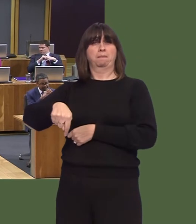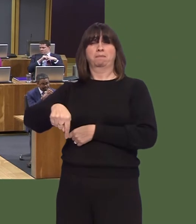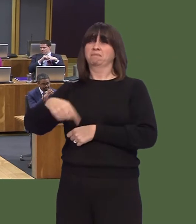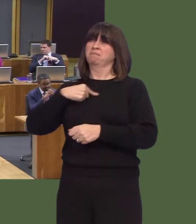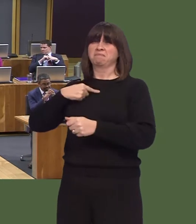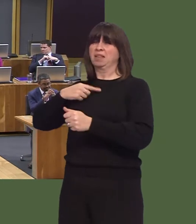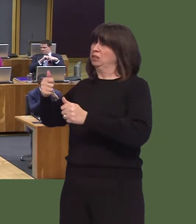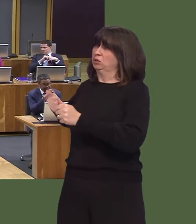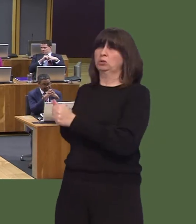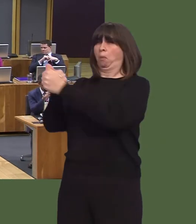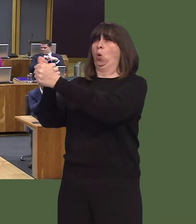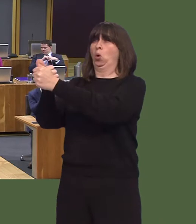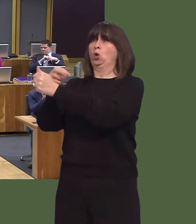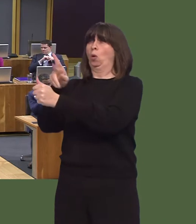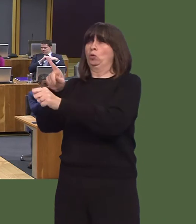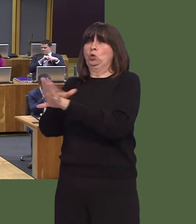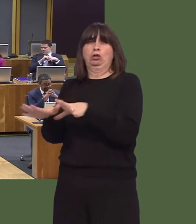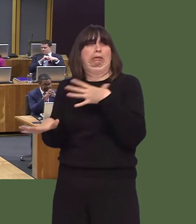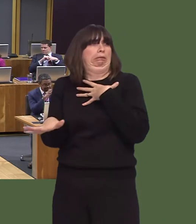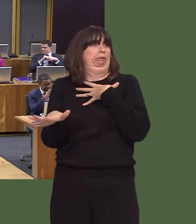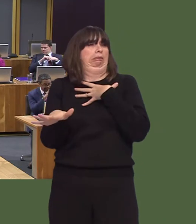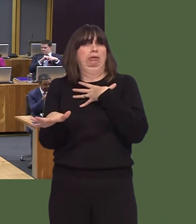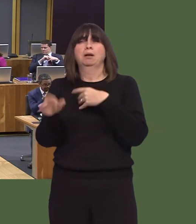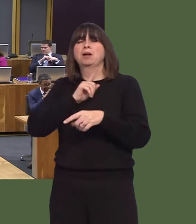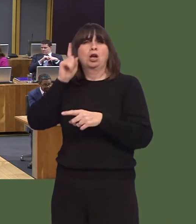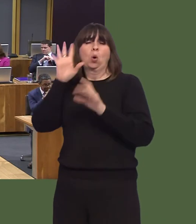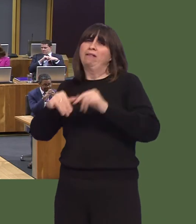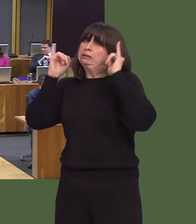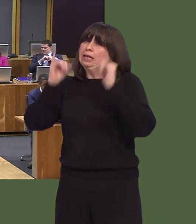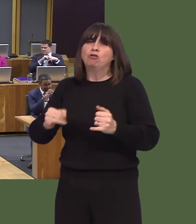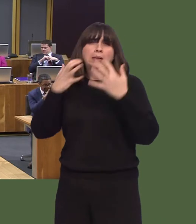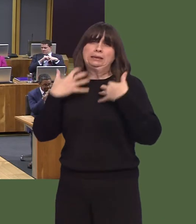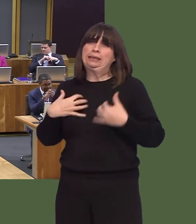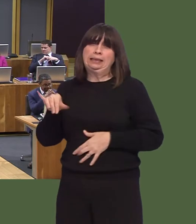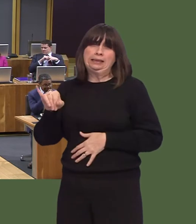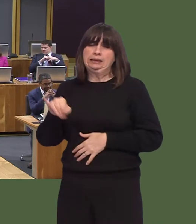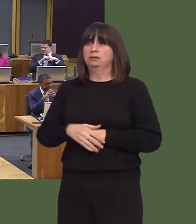behind him in his battle against his terrible disease.